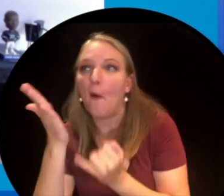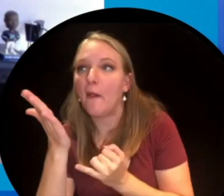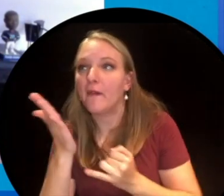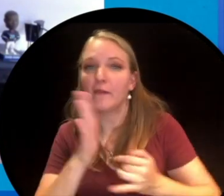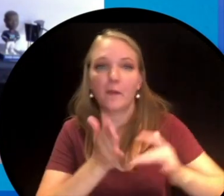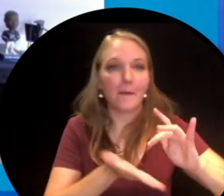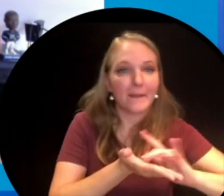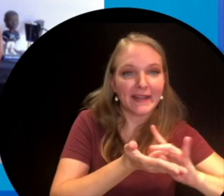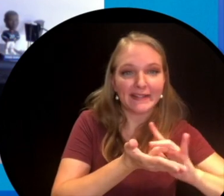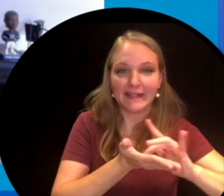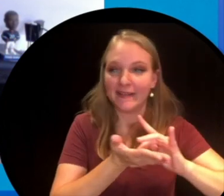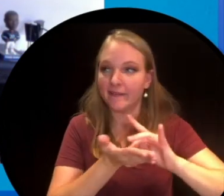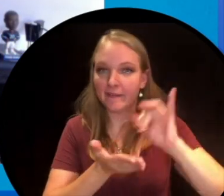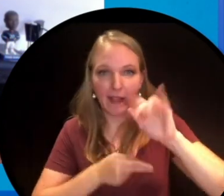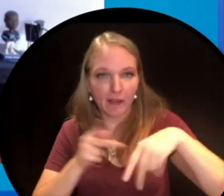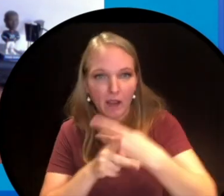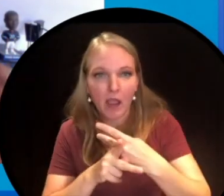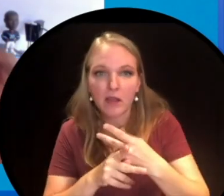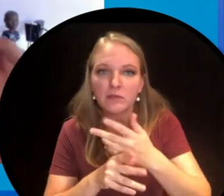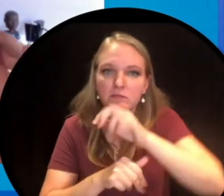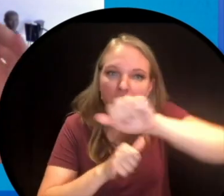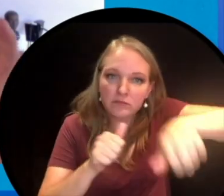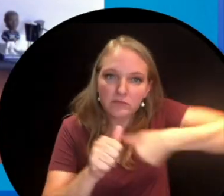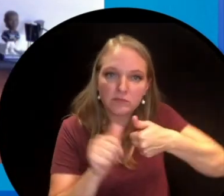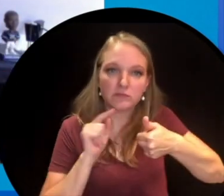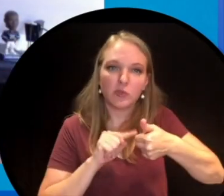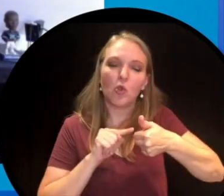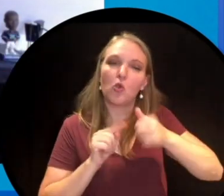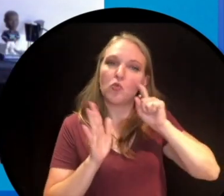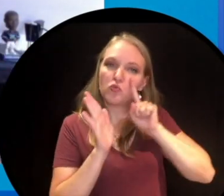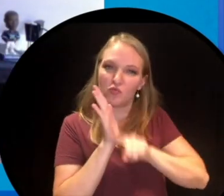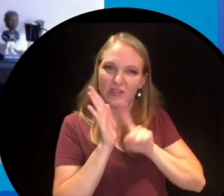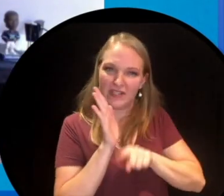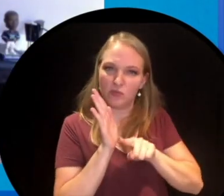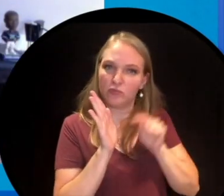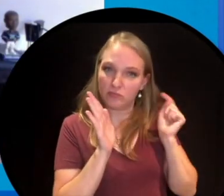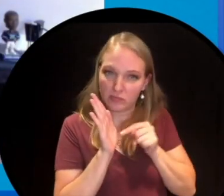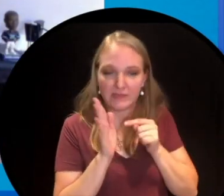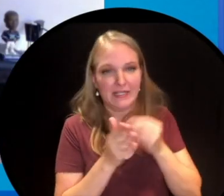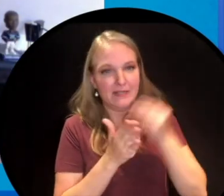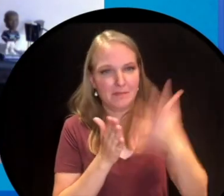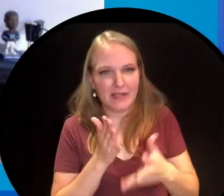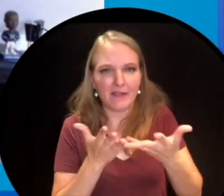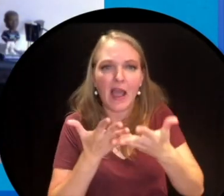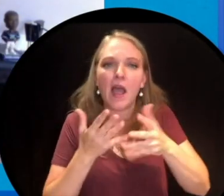especially like the arts or or medicine and stuff like that is the research, the amount of